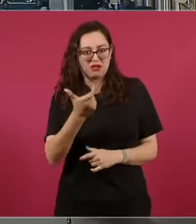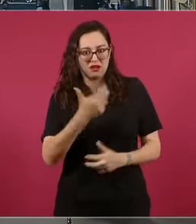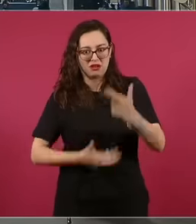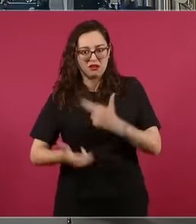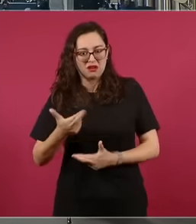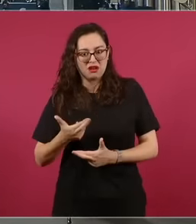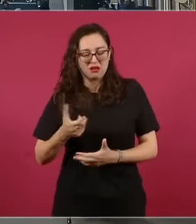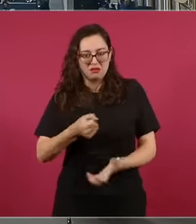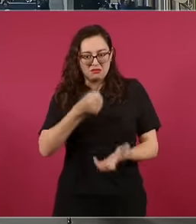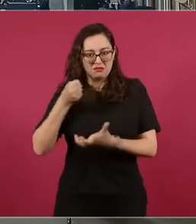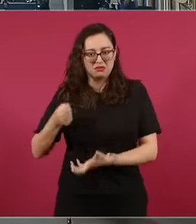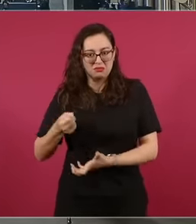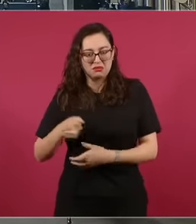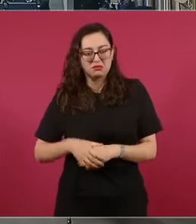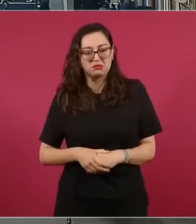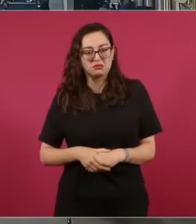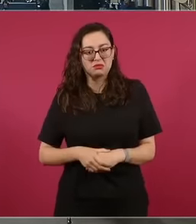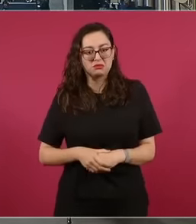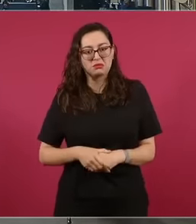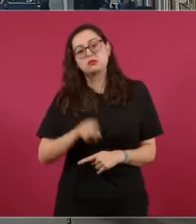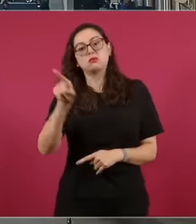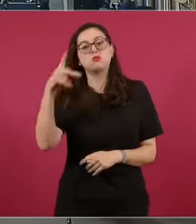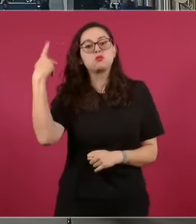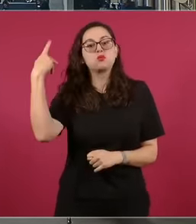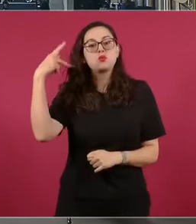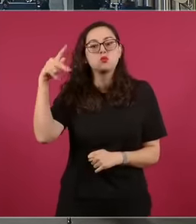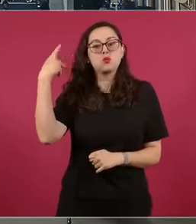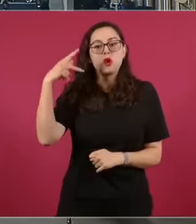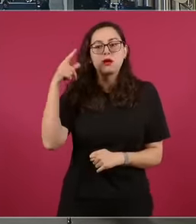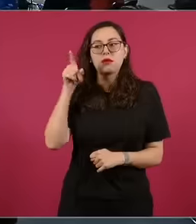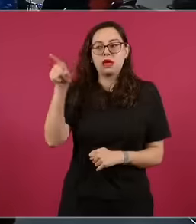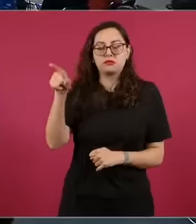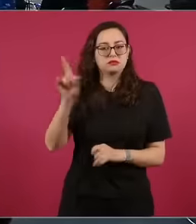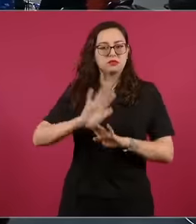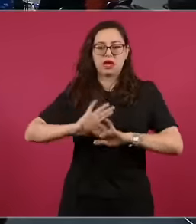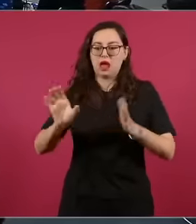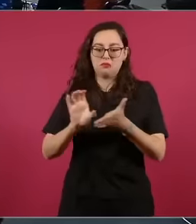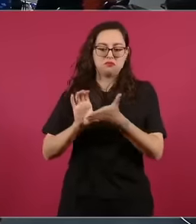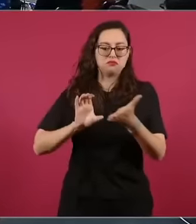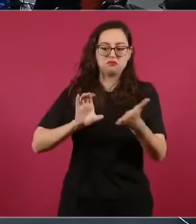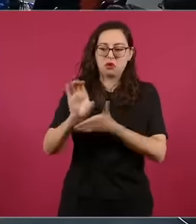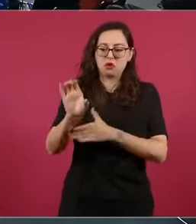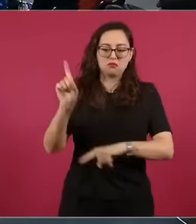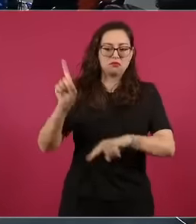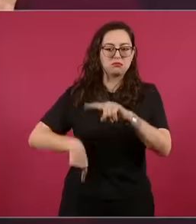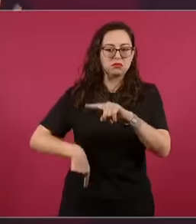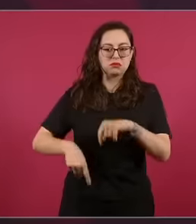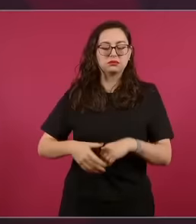this bonus to be returned, just as the Puebla congress is doing, which has disappeared in general in any